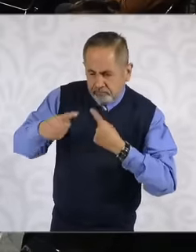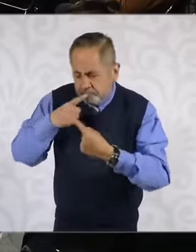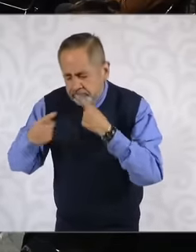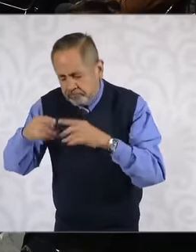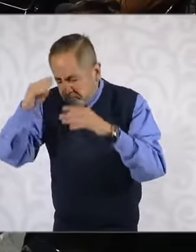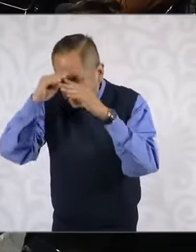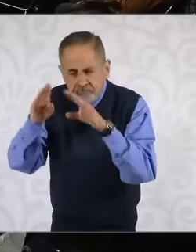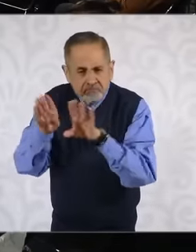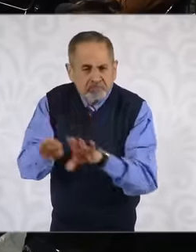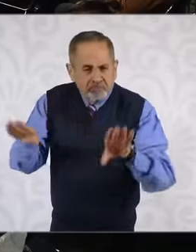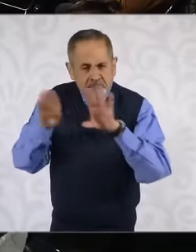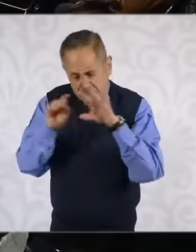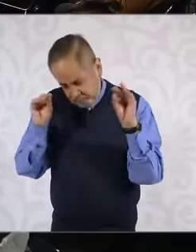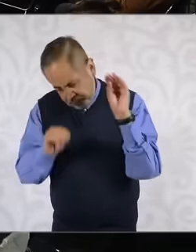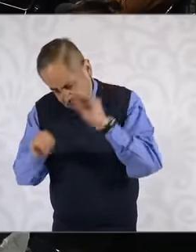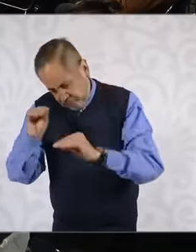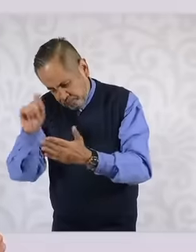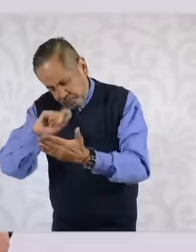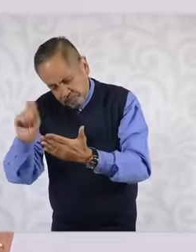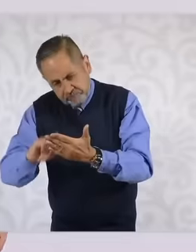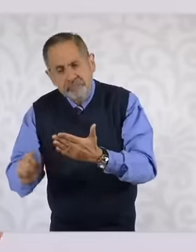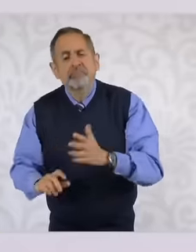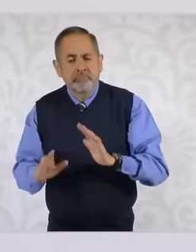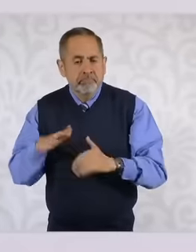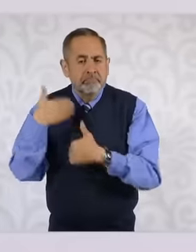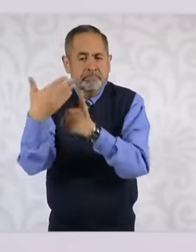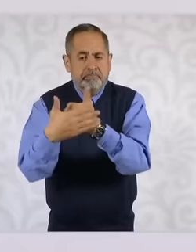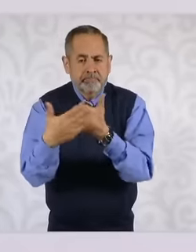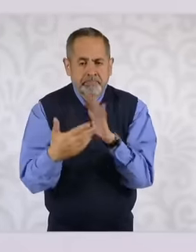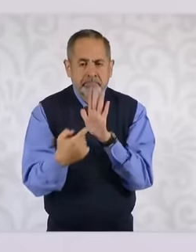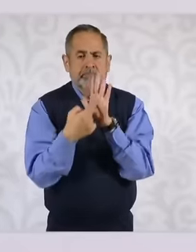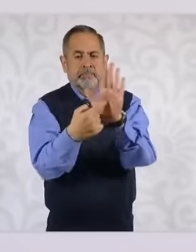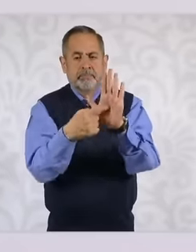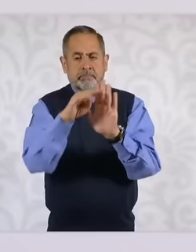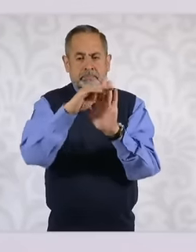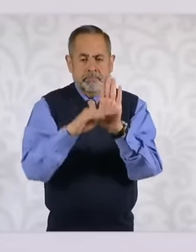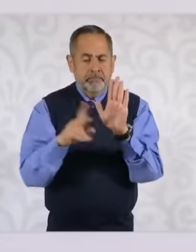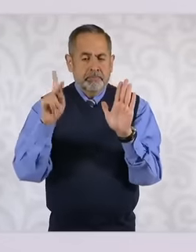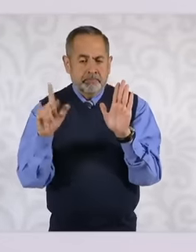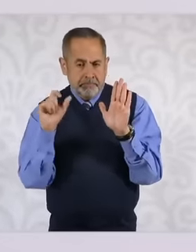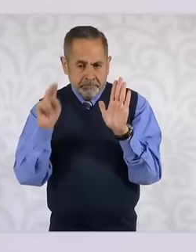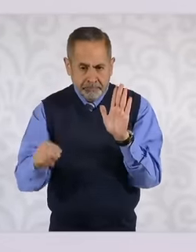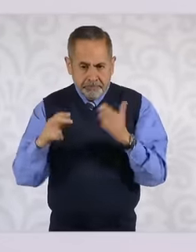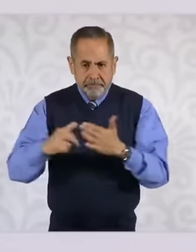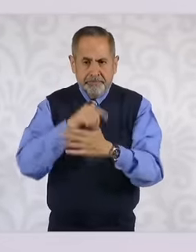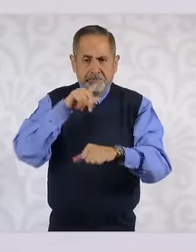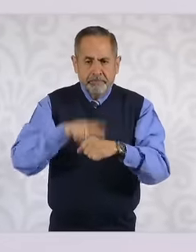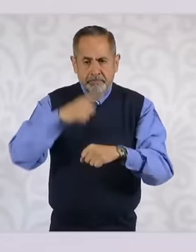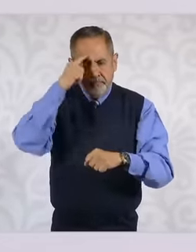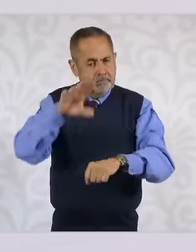very important way and we are going to present the National energy plan here. Where is Pemex going